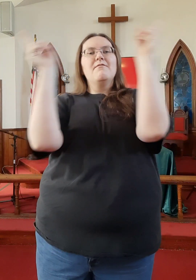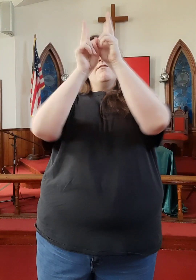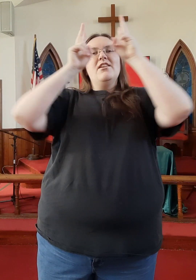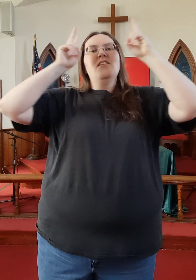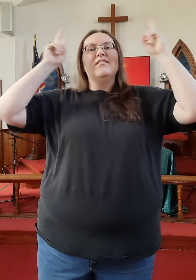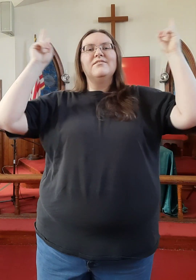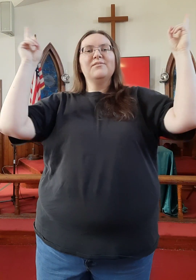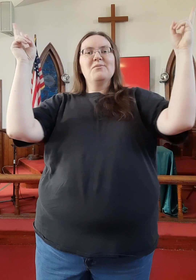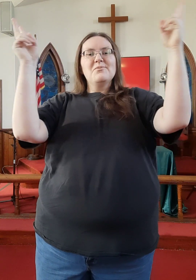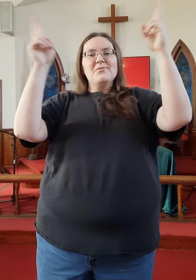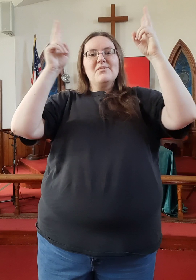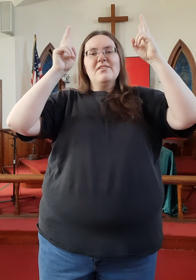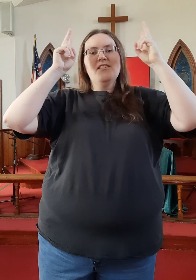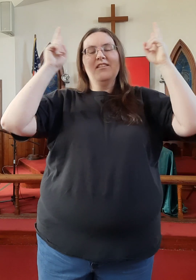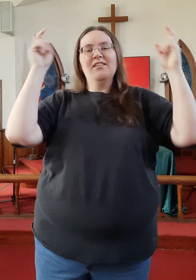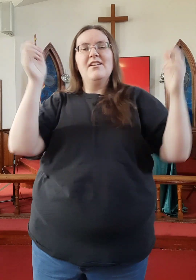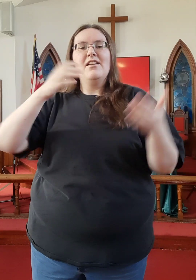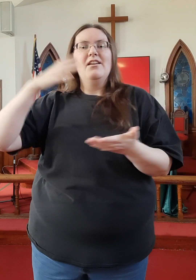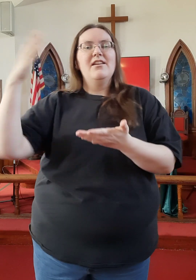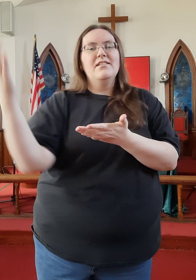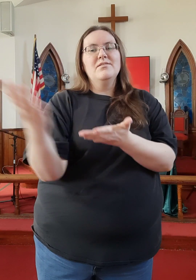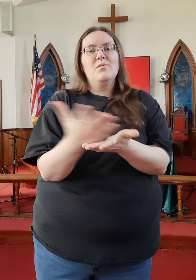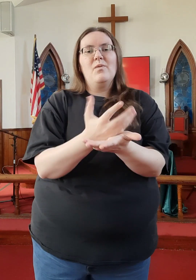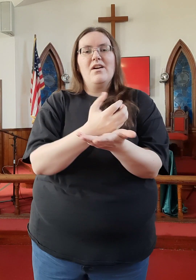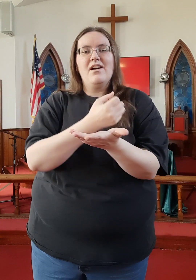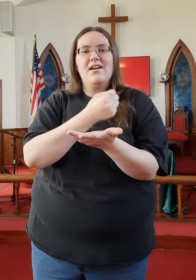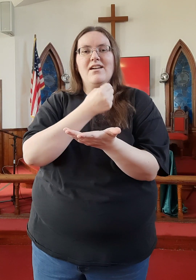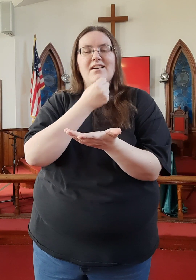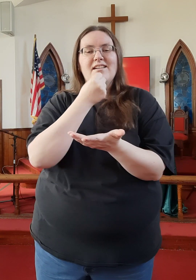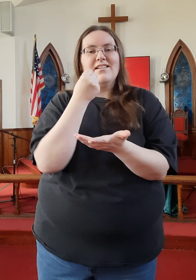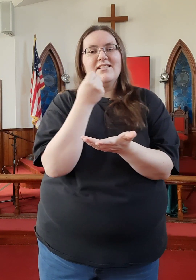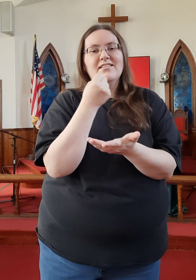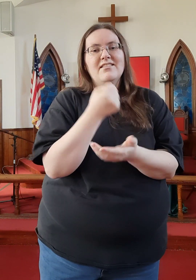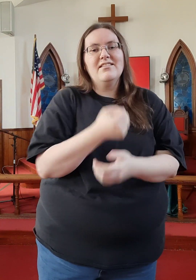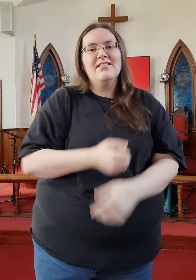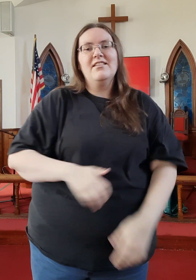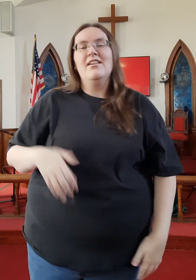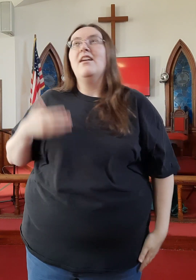The victory is won